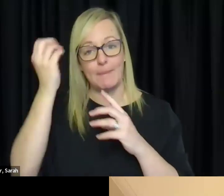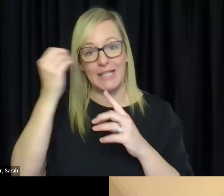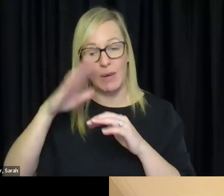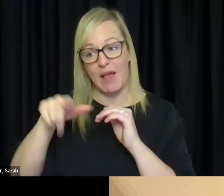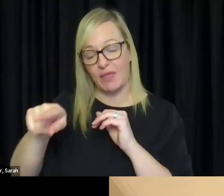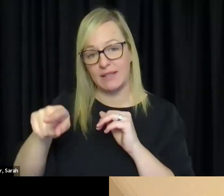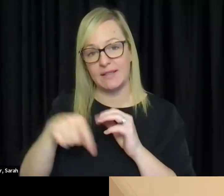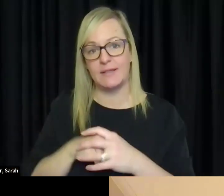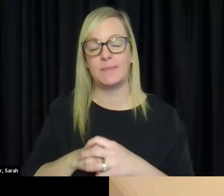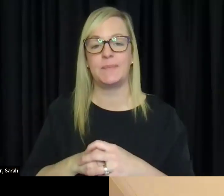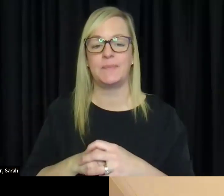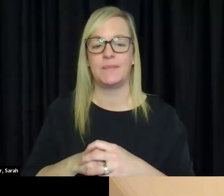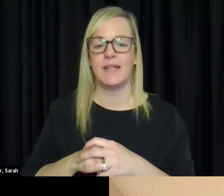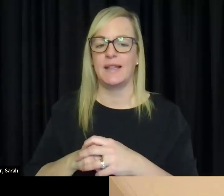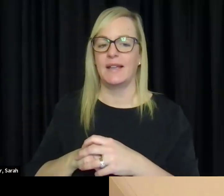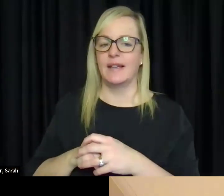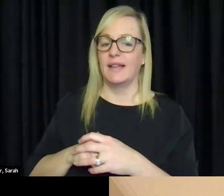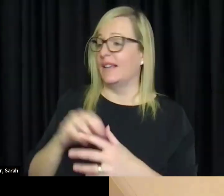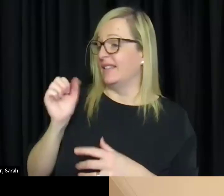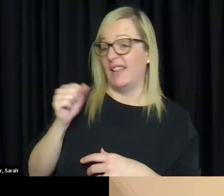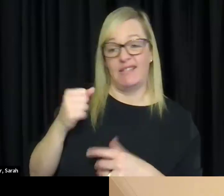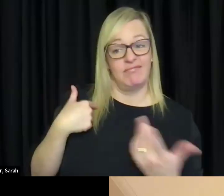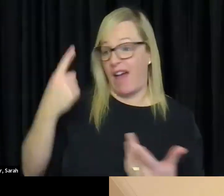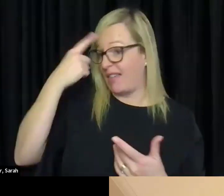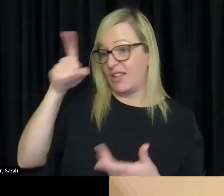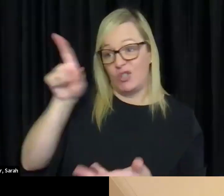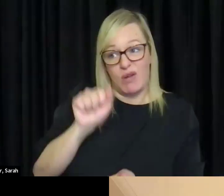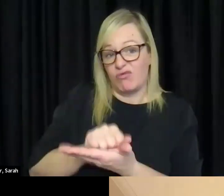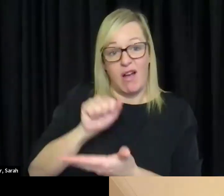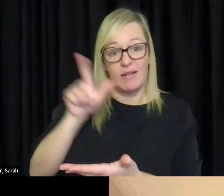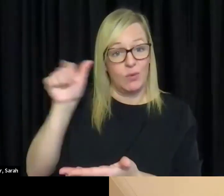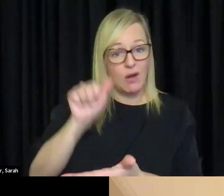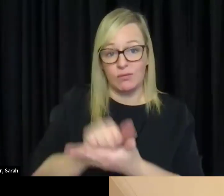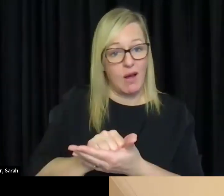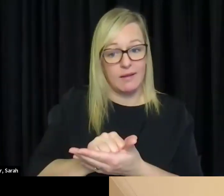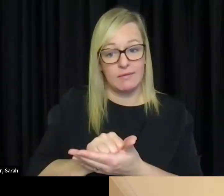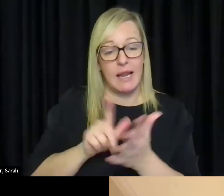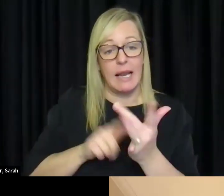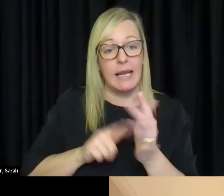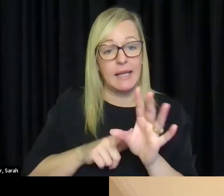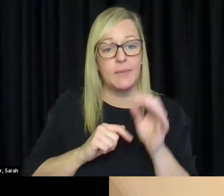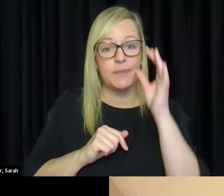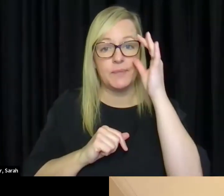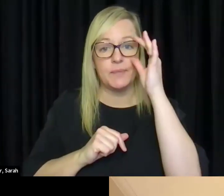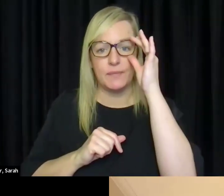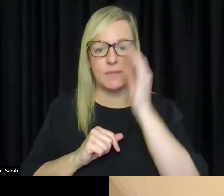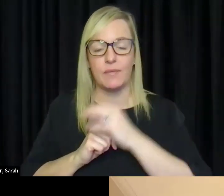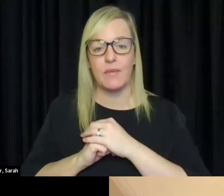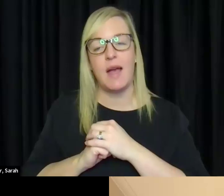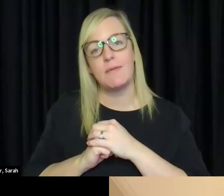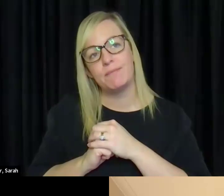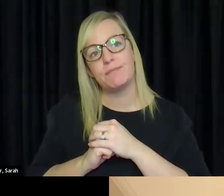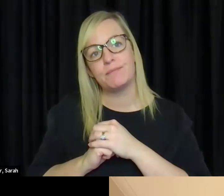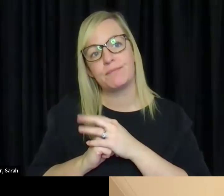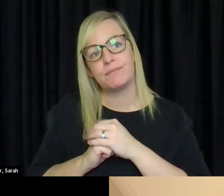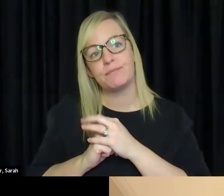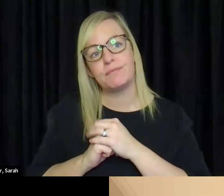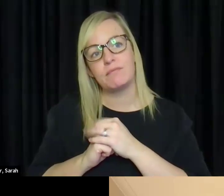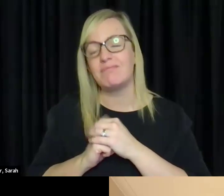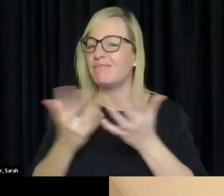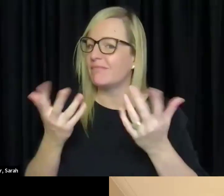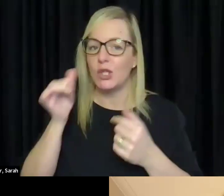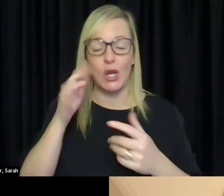Yeah. I think you are right in that way. It is interesting like just to talk about something